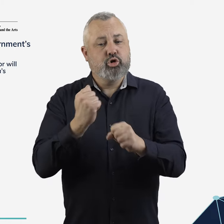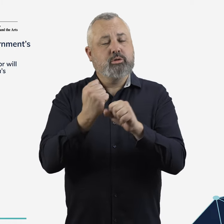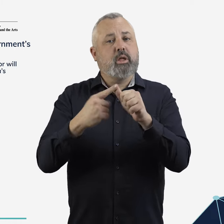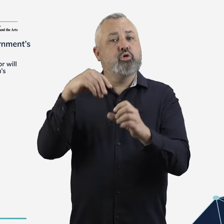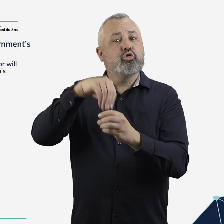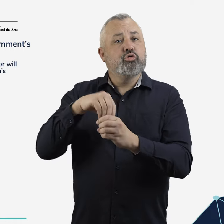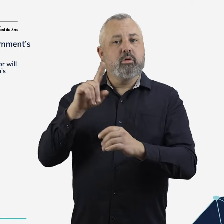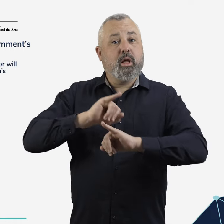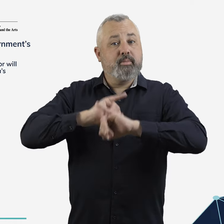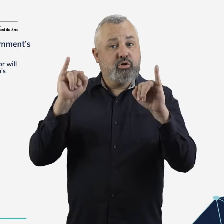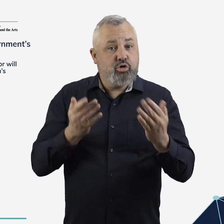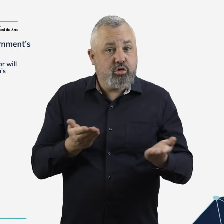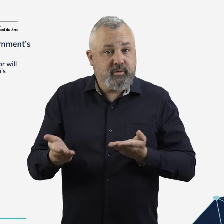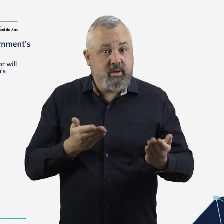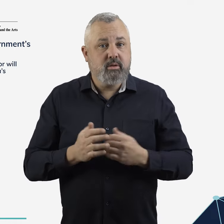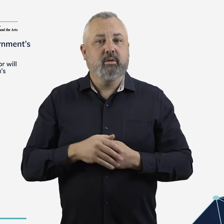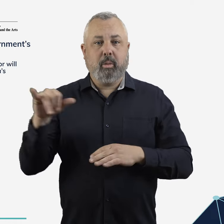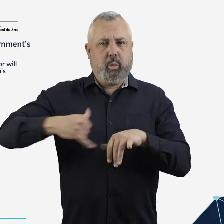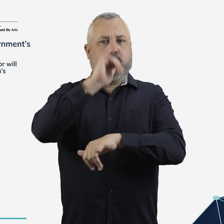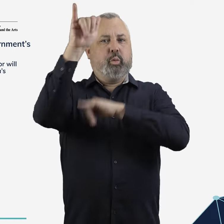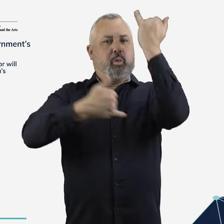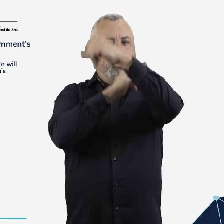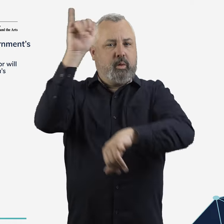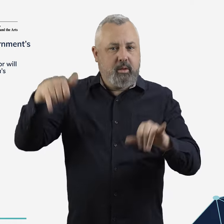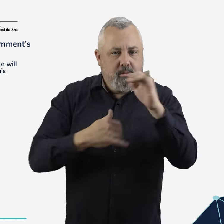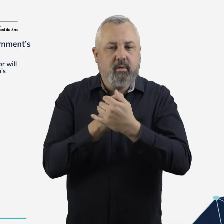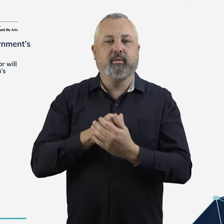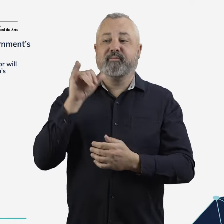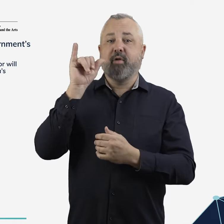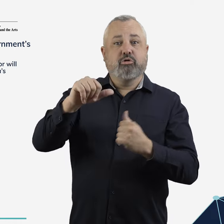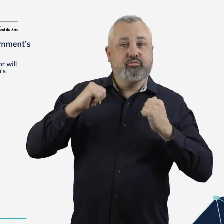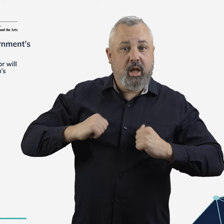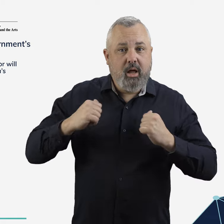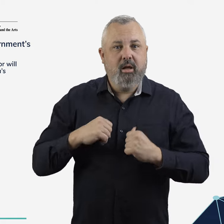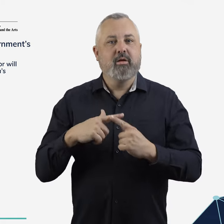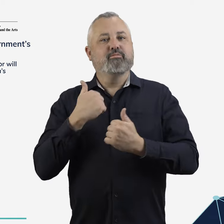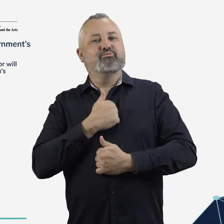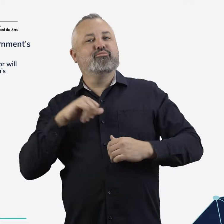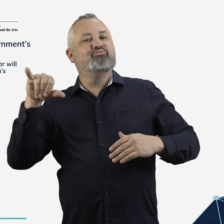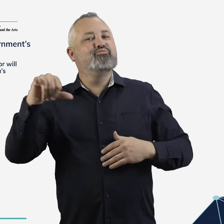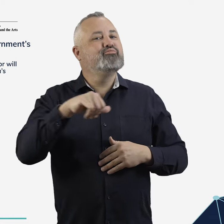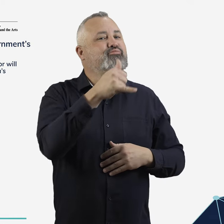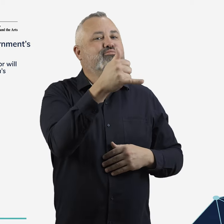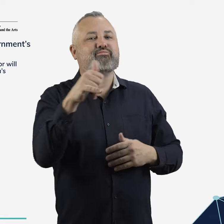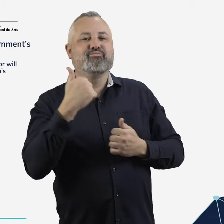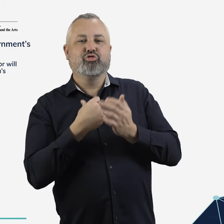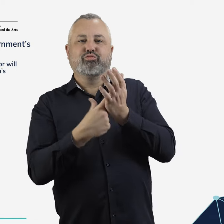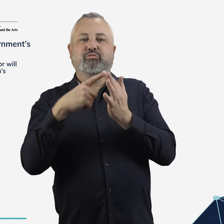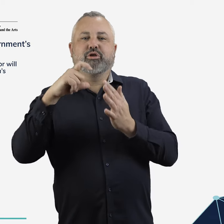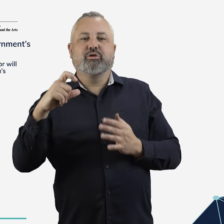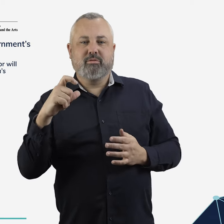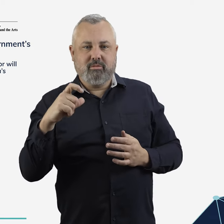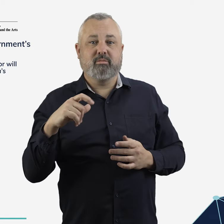GA – which includes emergency services, aerial work, flight training, recreational flying and some